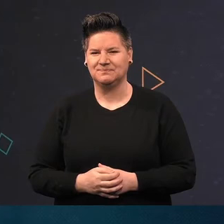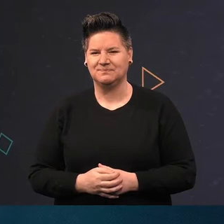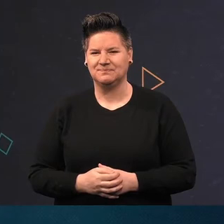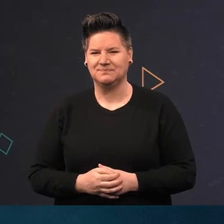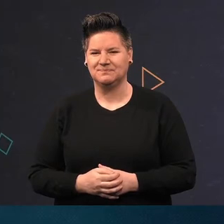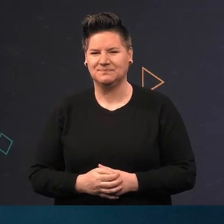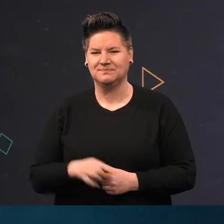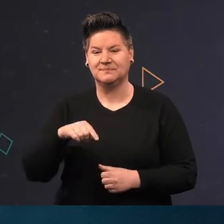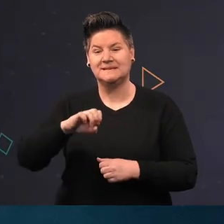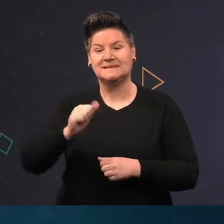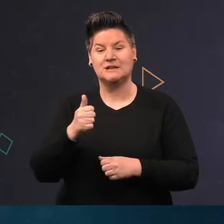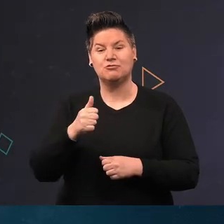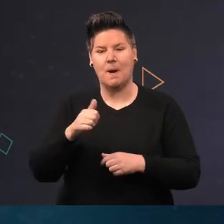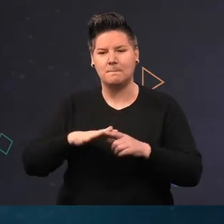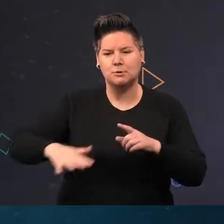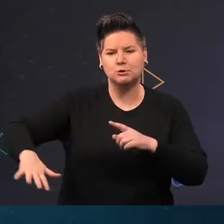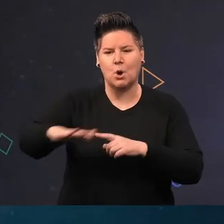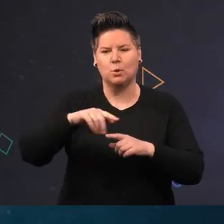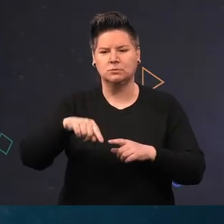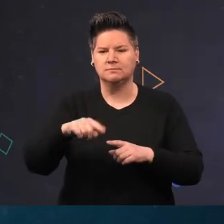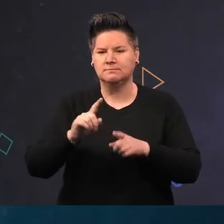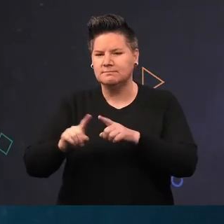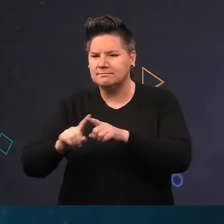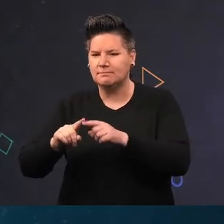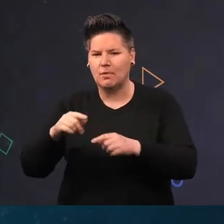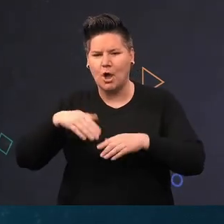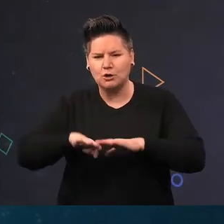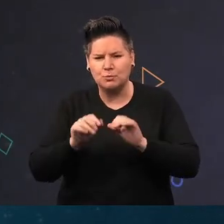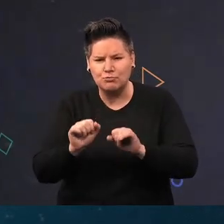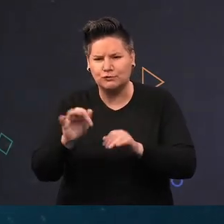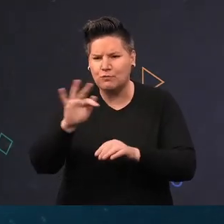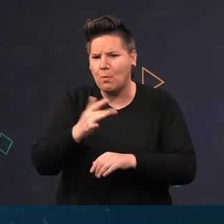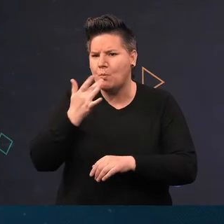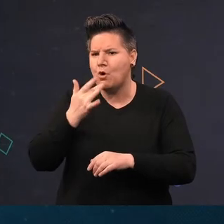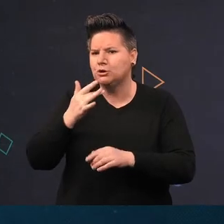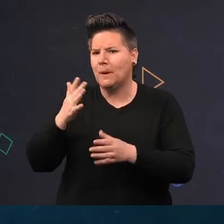Seagrass meadows around our shores are under pressure from water pollution from